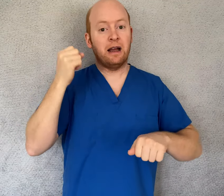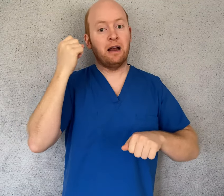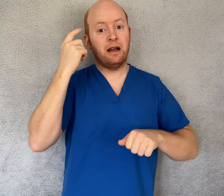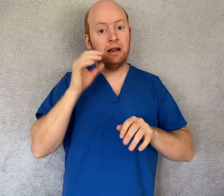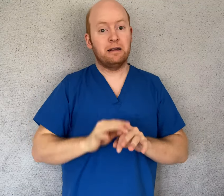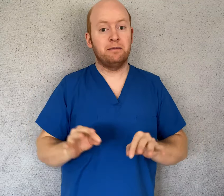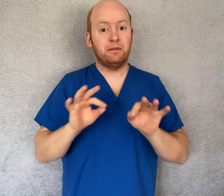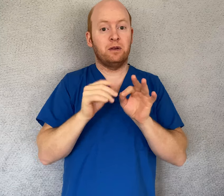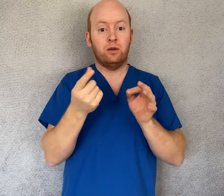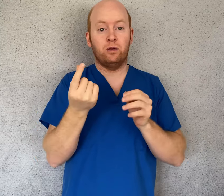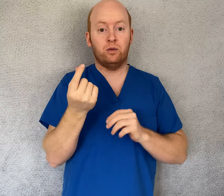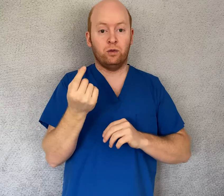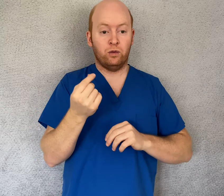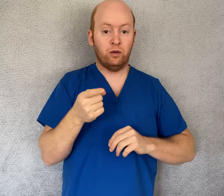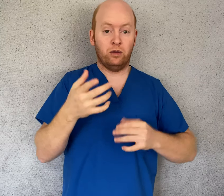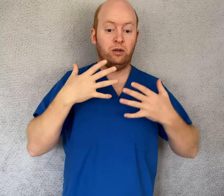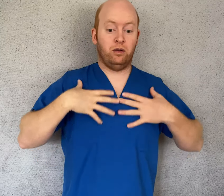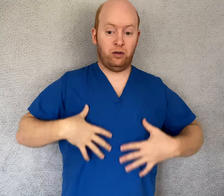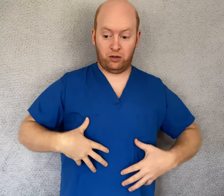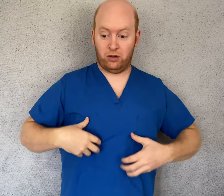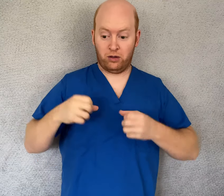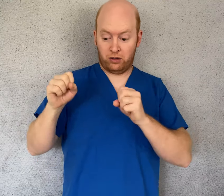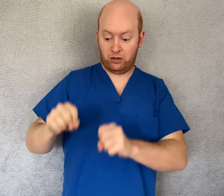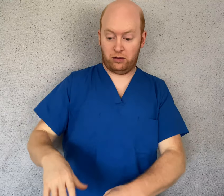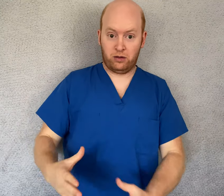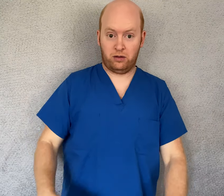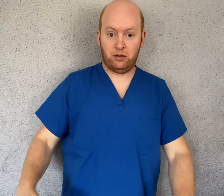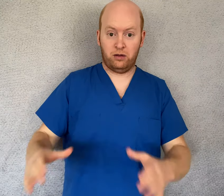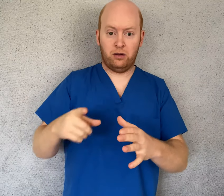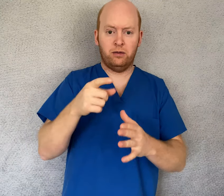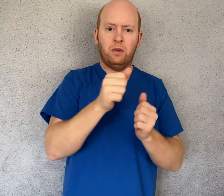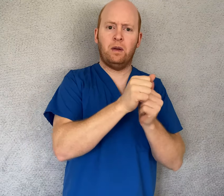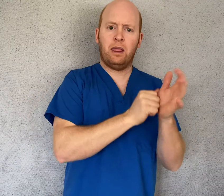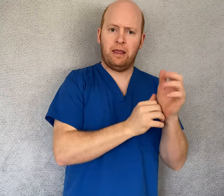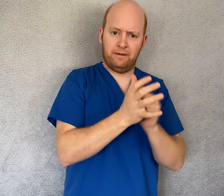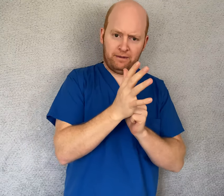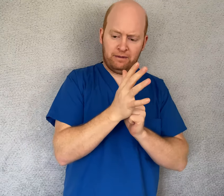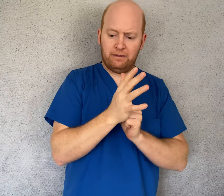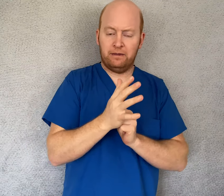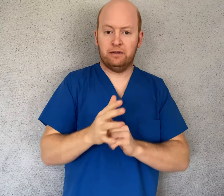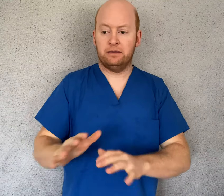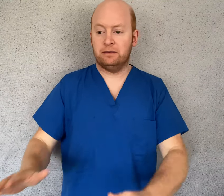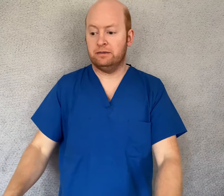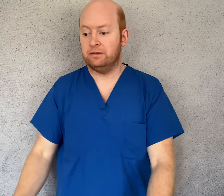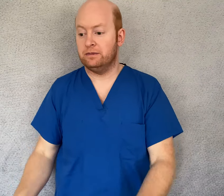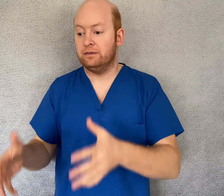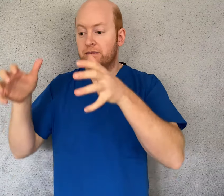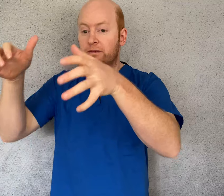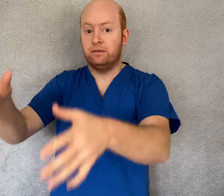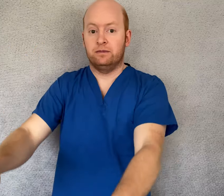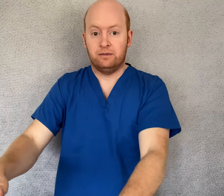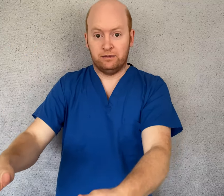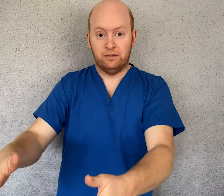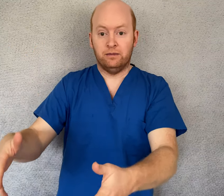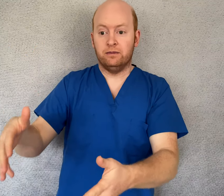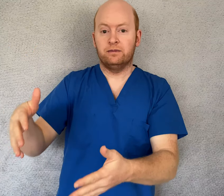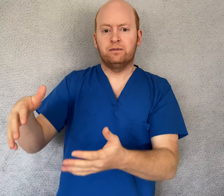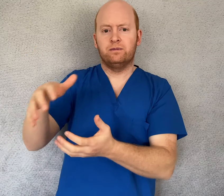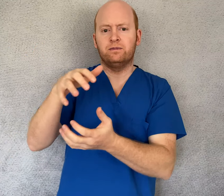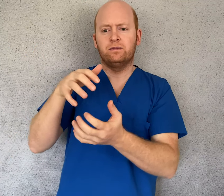It’s important that after your contaminated clothes are in the laundry basket, wear gloves (if available)